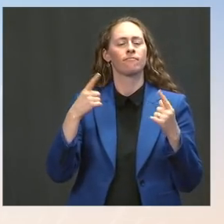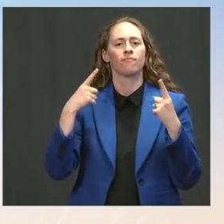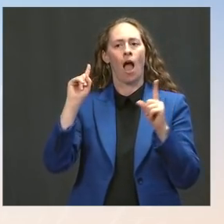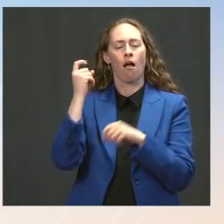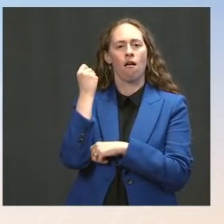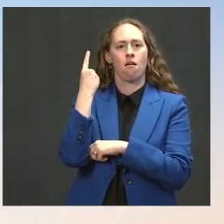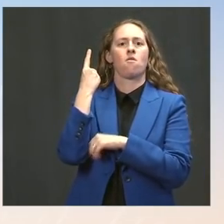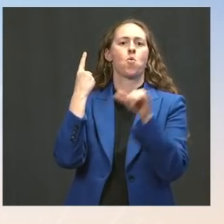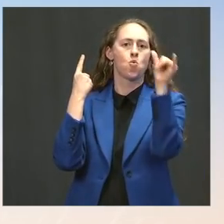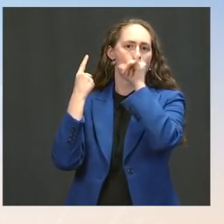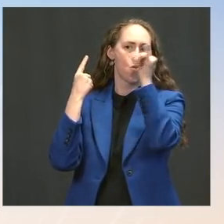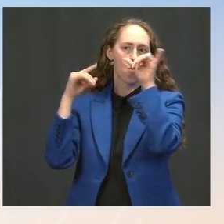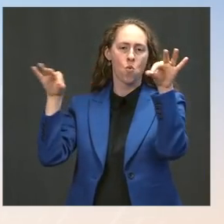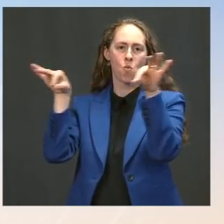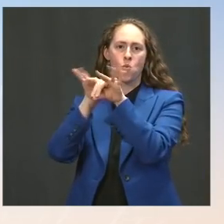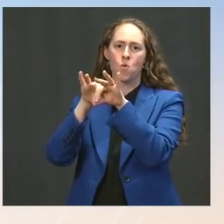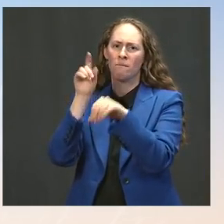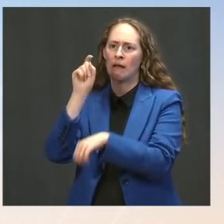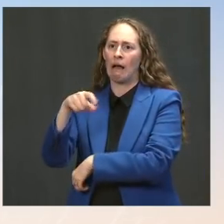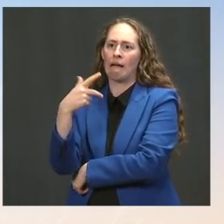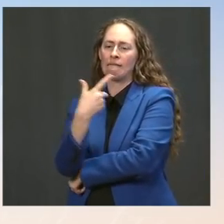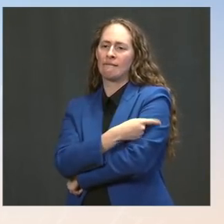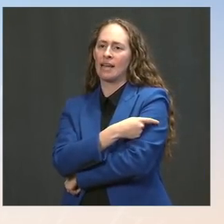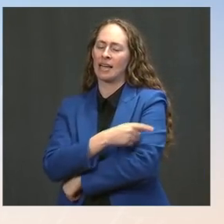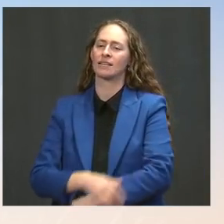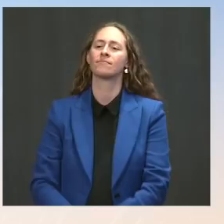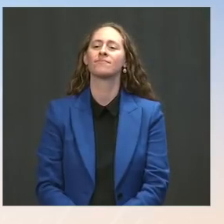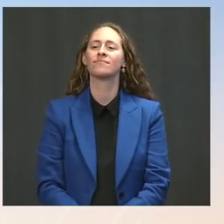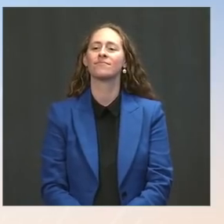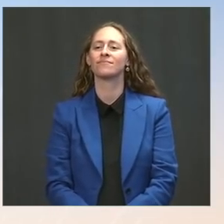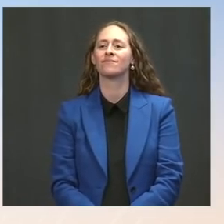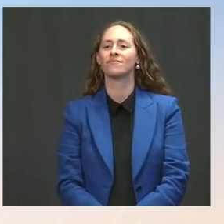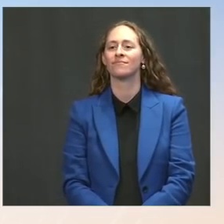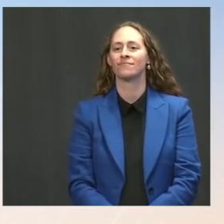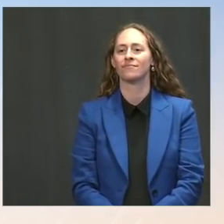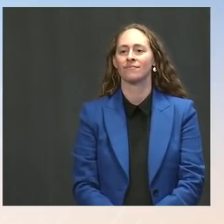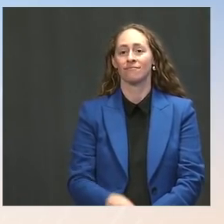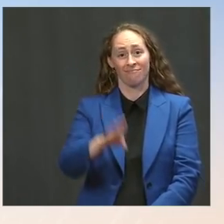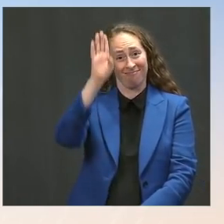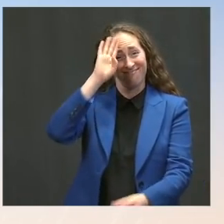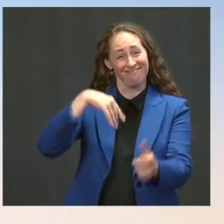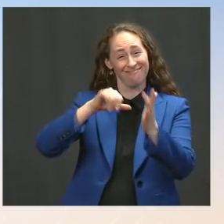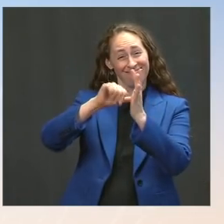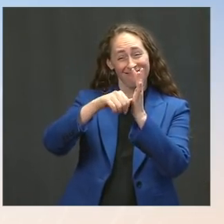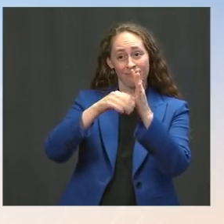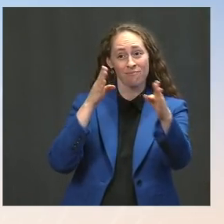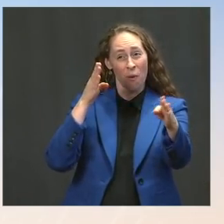So, as you've heard me say in here a number of times, 162-plus million Americans are fully vaccinated.